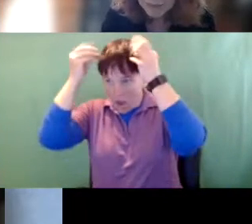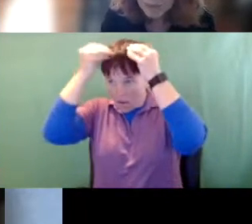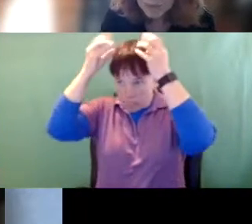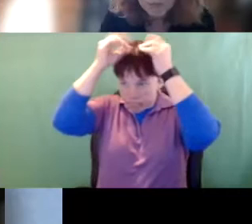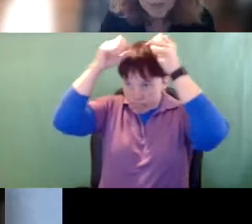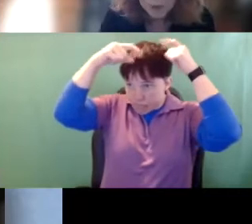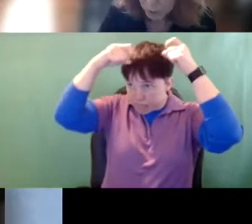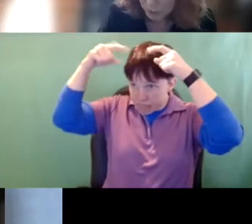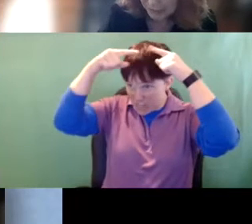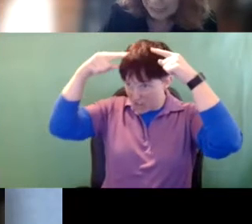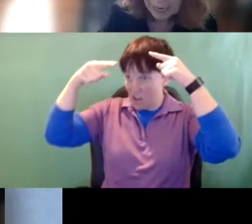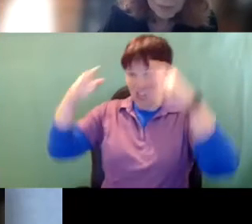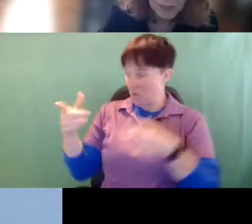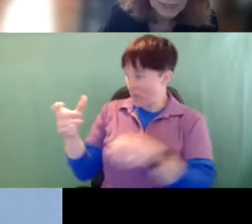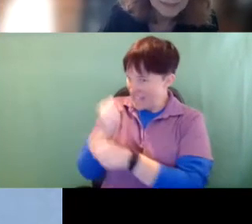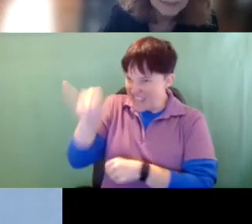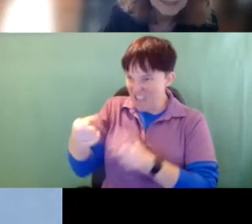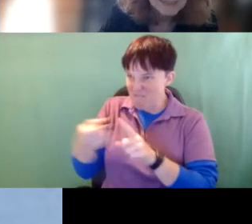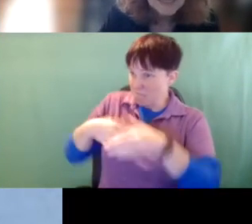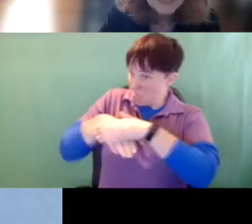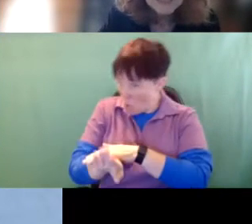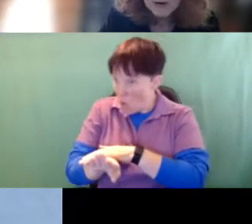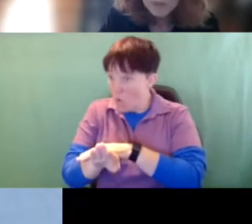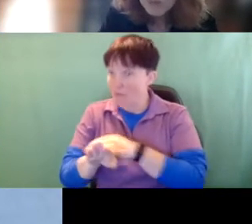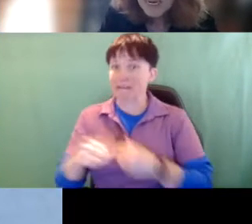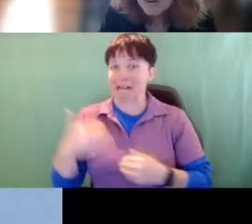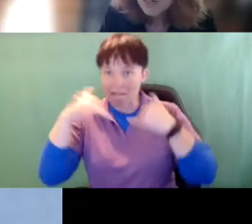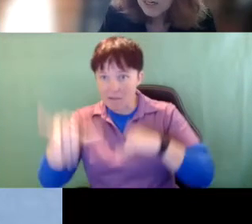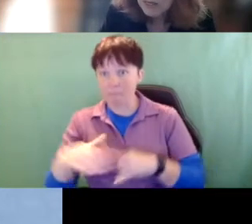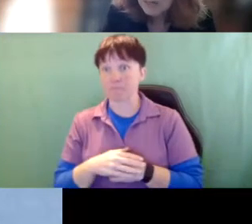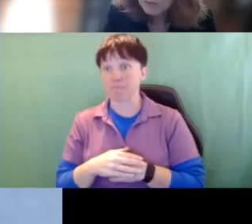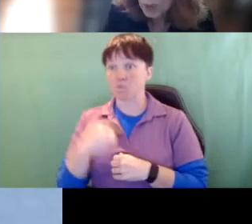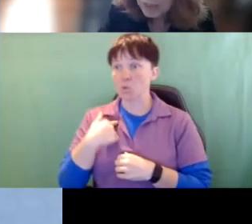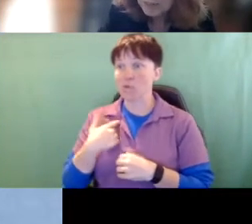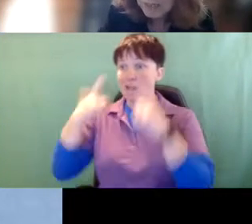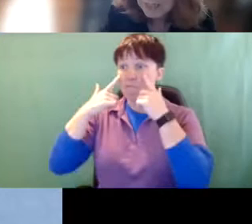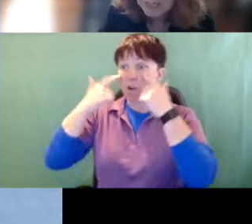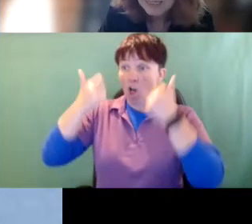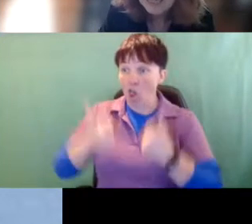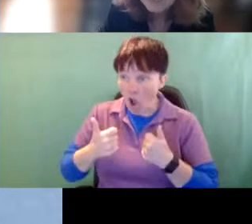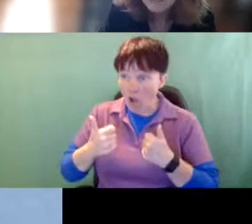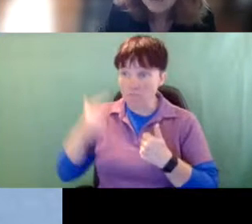from the moment they're born. They have that. Now, when we have a loss of one of our senses,